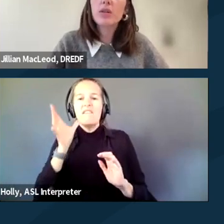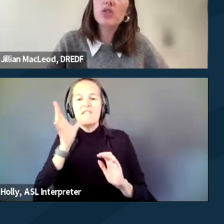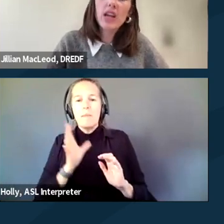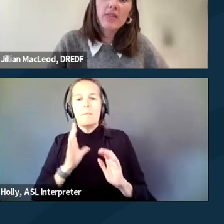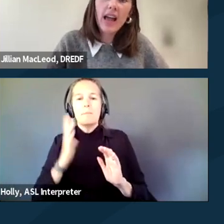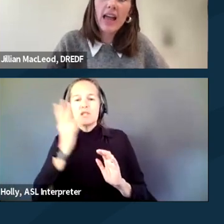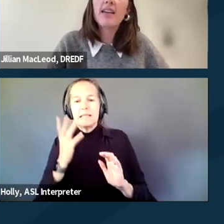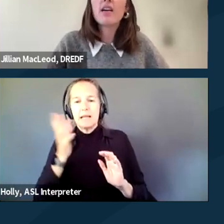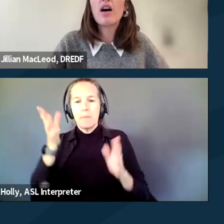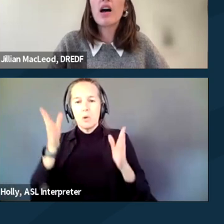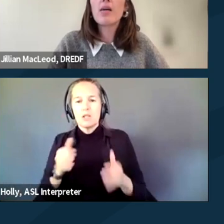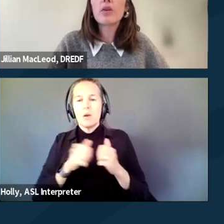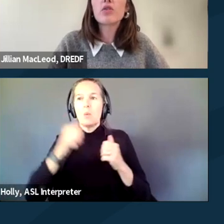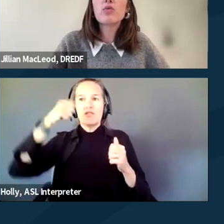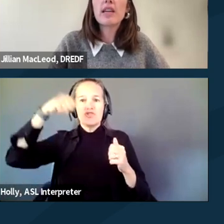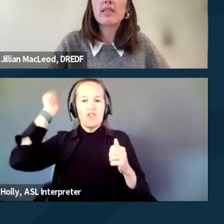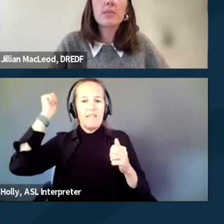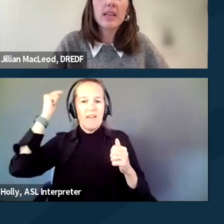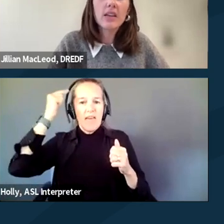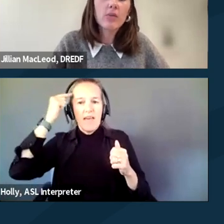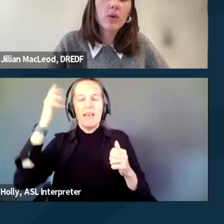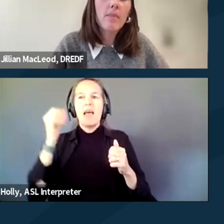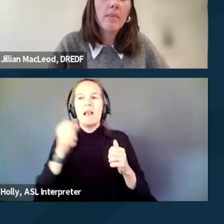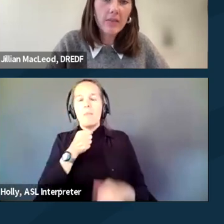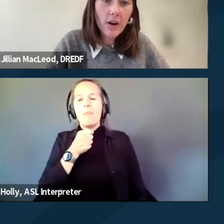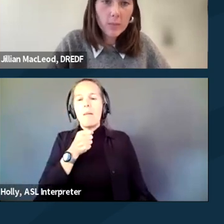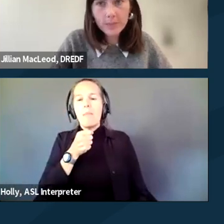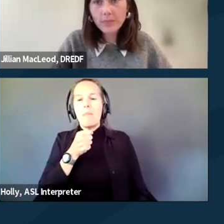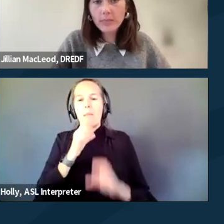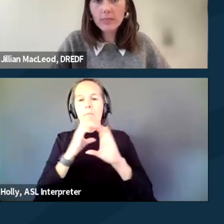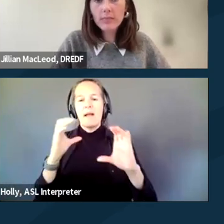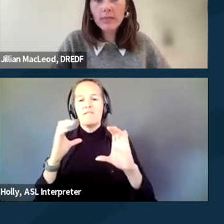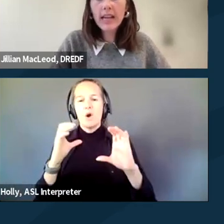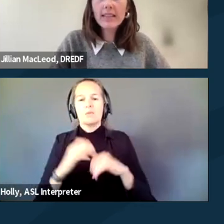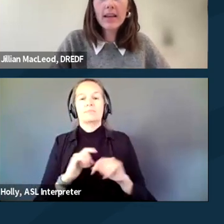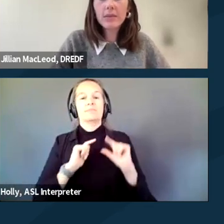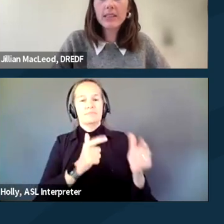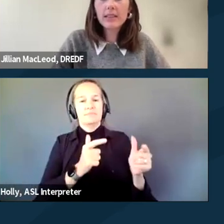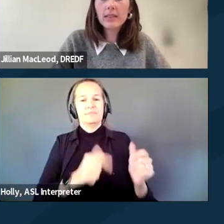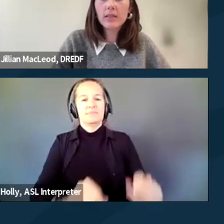with a shaved head who is speaking through a megaphone. Next slide, please.